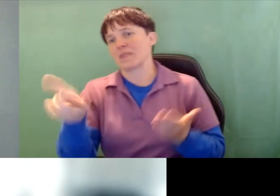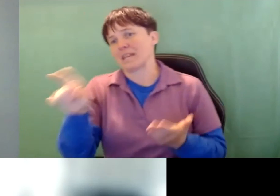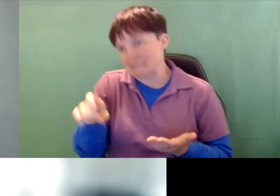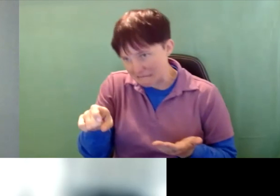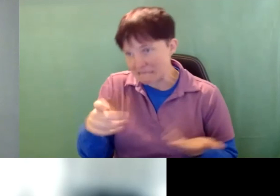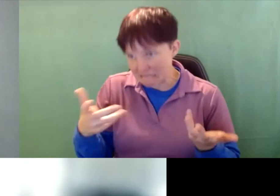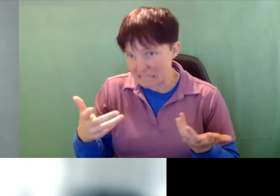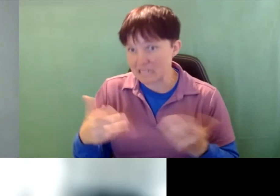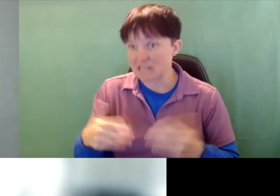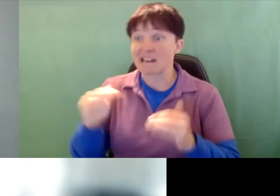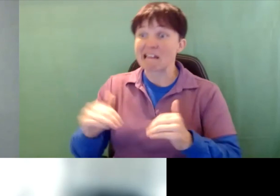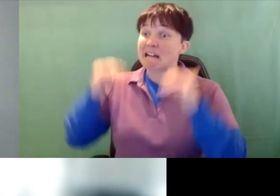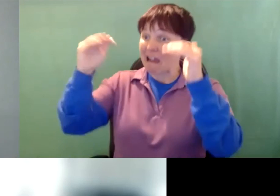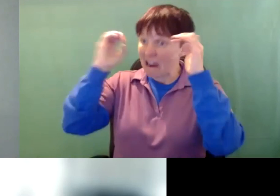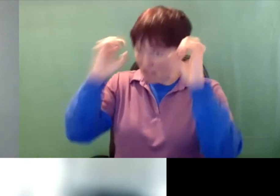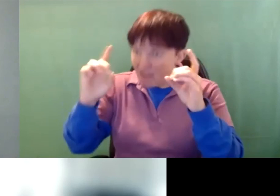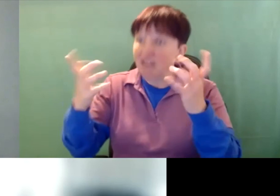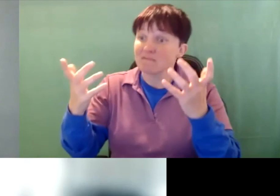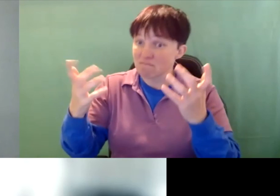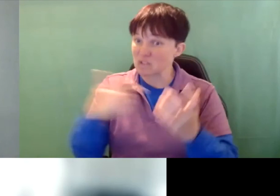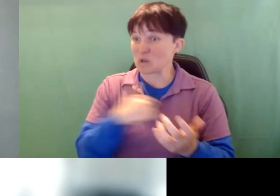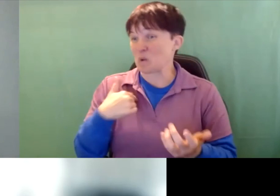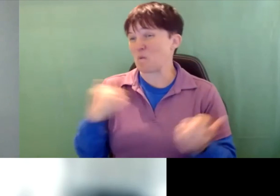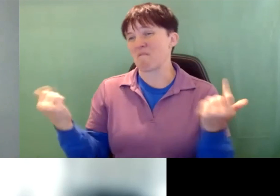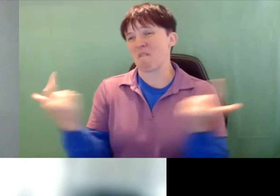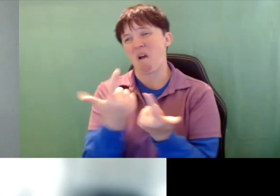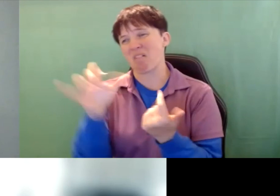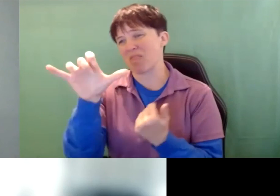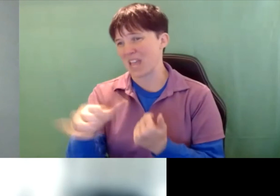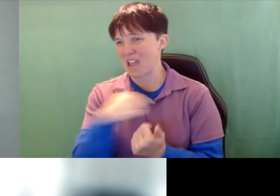And higher ed does you know we're all that we've all been through higher ed. It does